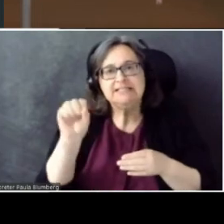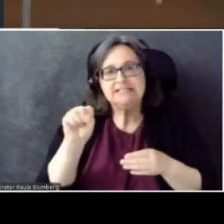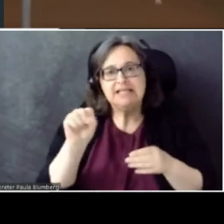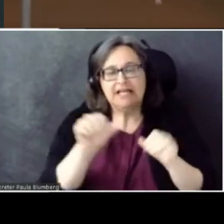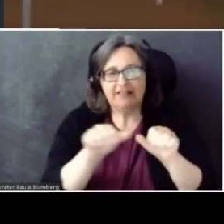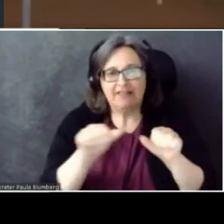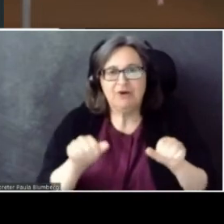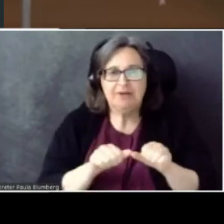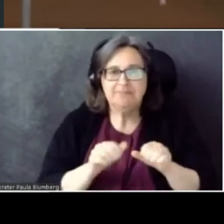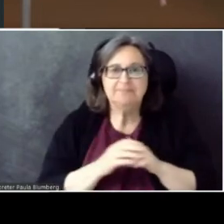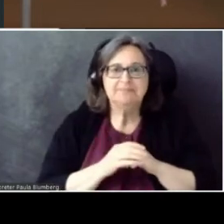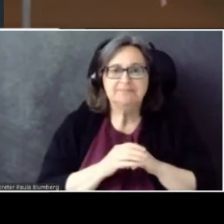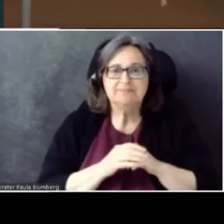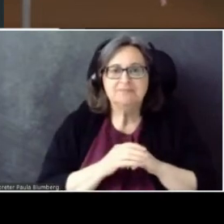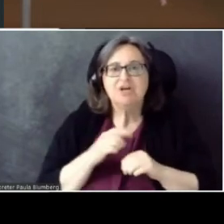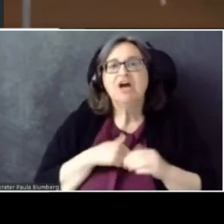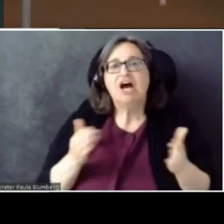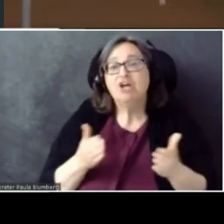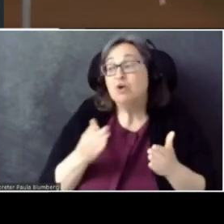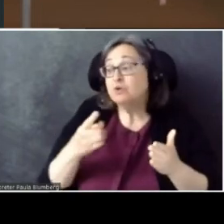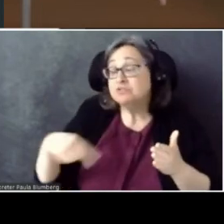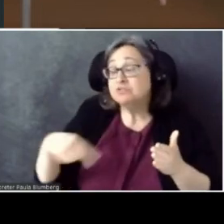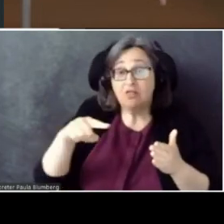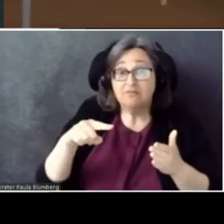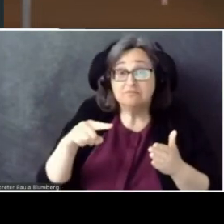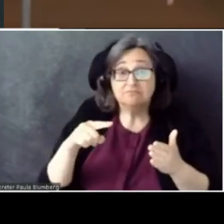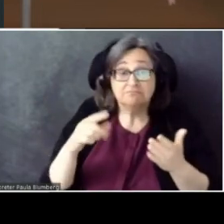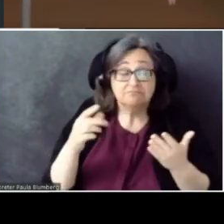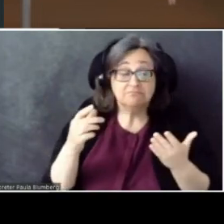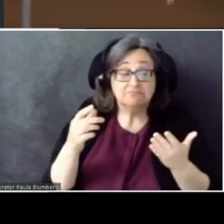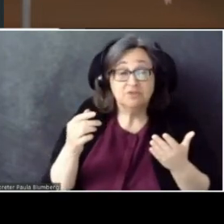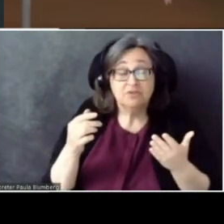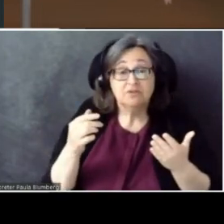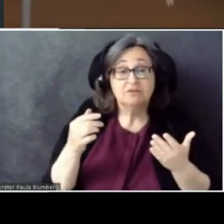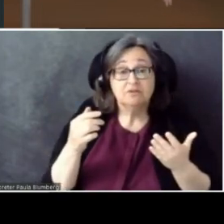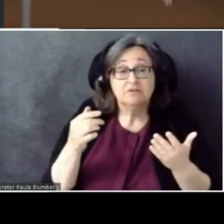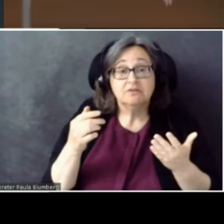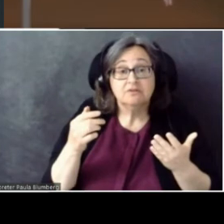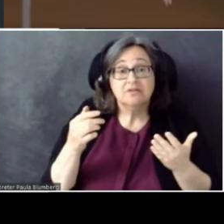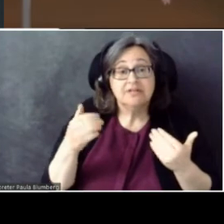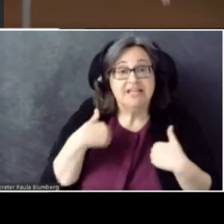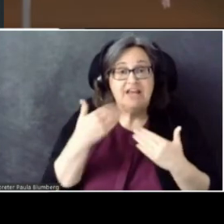I would encourage everyone to -- who does have some engineering skills, or interests,